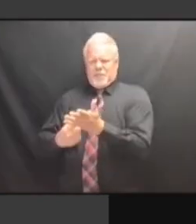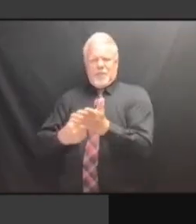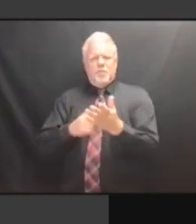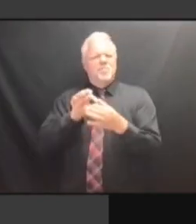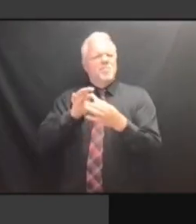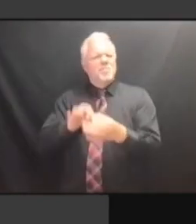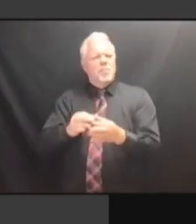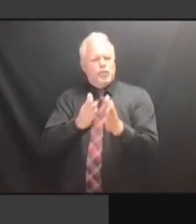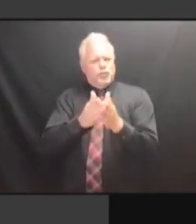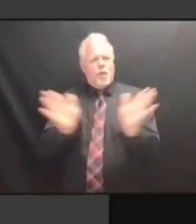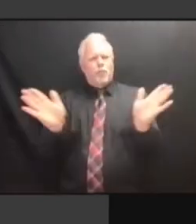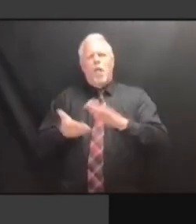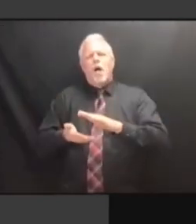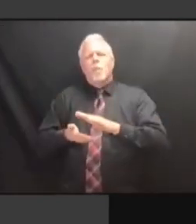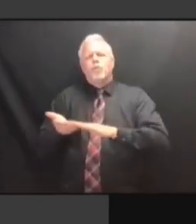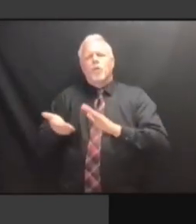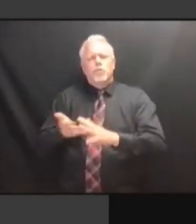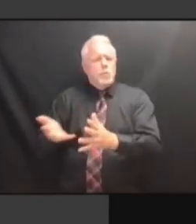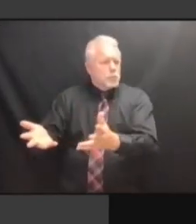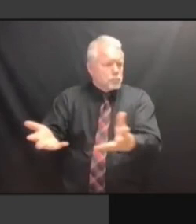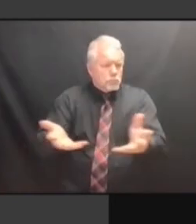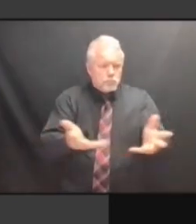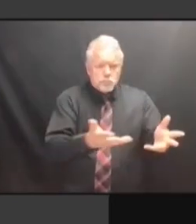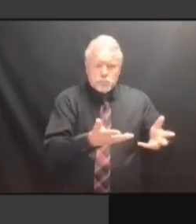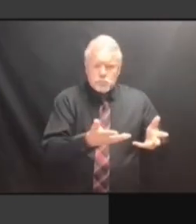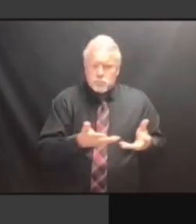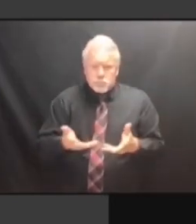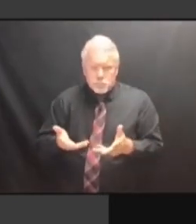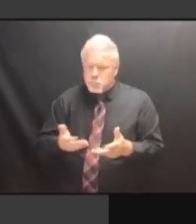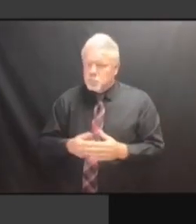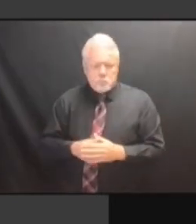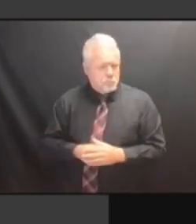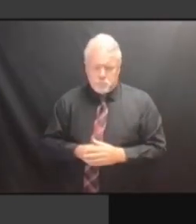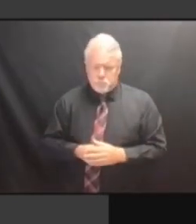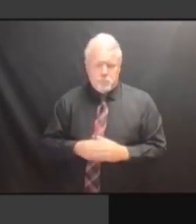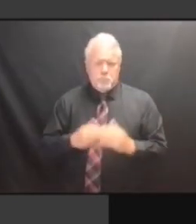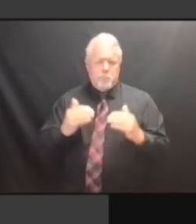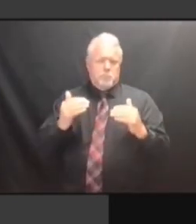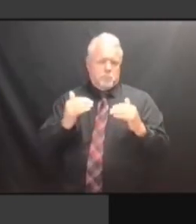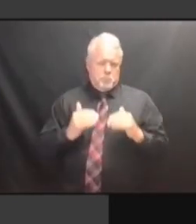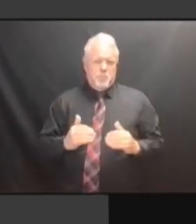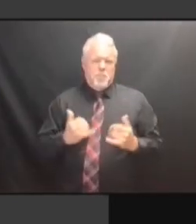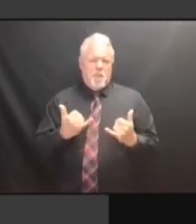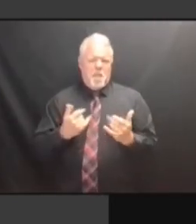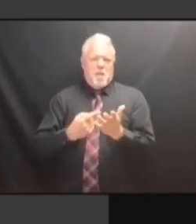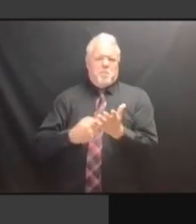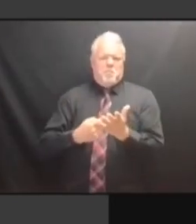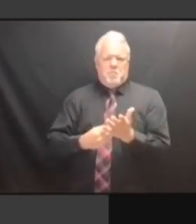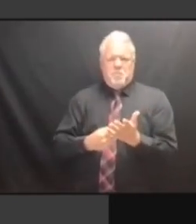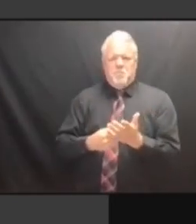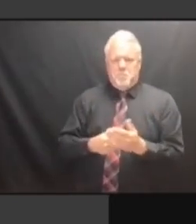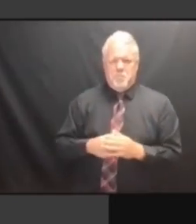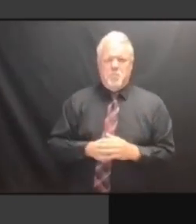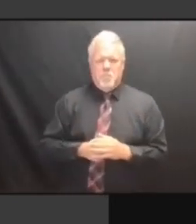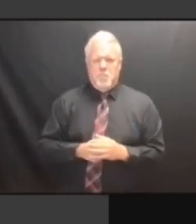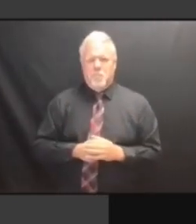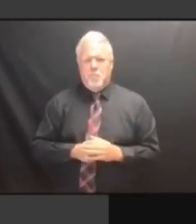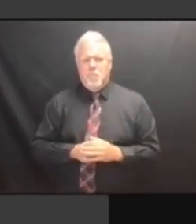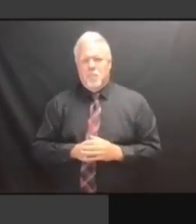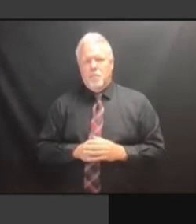THANK YOU. THEN WE'LL MOVE ON TO THANK YOU. THEN WE'LL MOVE ON TO NVRA/PIO, THEN WE'LL MOVE ON TO NVRA/PIO, THEN WE'LL MOVE ON TO NVRA/PIO, JOHN THEN WE'LL MOVE ON TO NVRA/PIO, JOHN CONKLIN. JOHN CONKLIN. JOHN CONKLIN. >> JOHN CONKLIN. >> THANK JOHN CONKLIN. >> THANK YOU, JOHN CONKLIN. >> THANK YOU, COMMISSIONER. THANK YOU, COMMISSIONER. THANK YOU, COMMISSIONER. THE THANK YOU, COMMISSIONER. THE PUBLIC THANK YOU, COMMISSIONER. THE PUBLIC INFORMATION THANK YOU, COMMISSIONER. THE PUBLIC INFORMATION OFFICES THE PUBLIC INFORMATION OFFICES THE PUBLIC INFORMATION OFFICES REMAIN THE PUBLIC INFORMATION OFFICES REMAIN BUSY THE PUBLIC INFORMATION OFFICES REMAIN BUSY SINCE